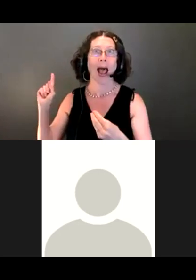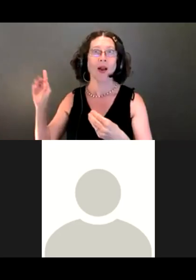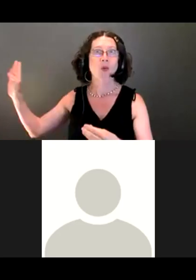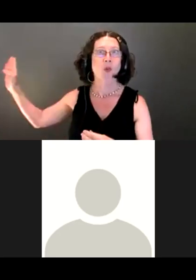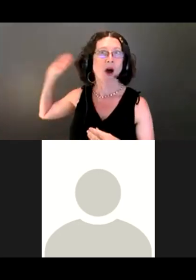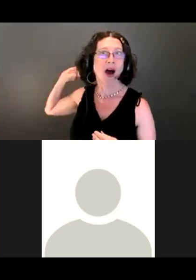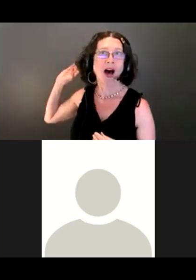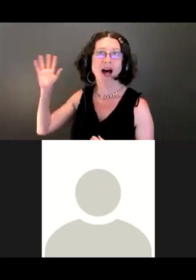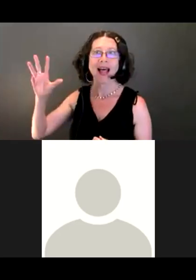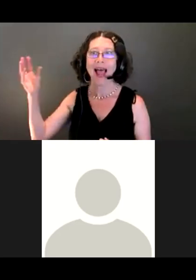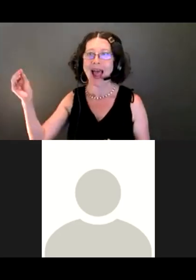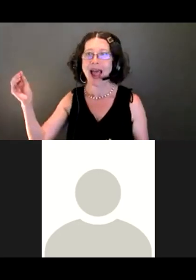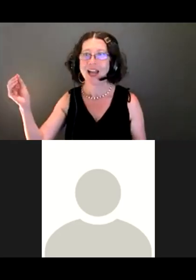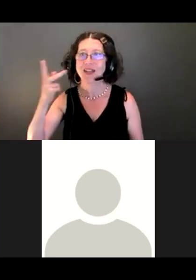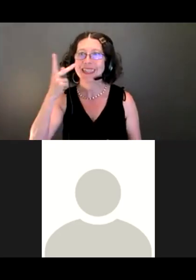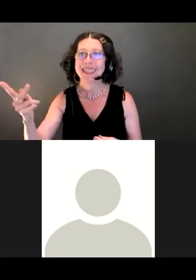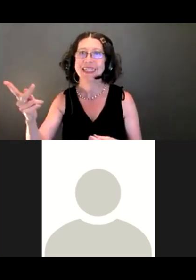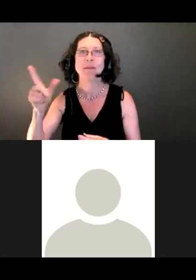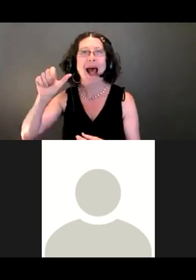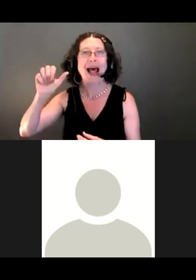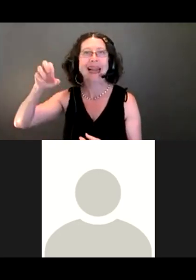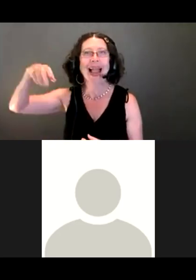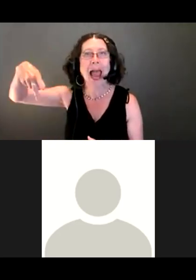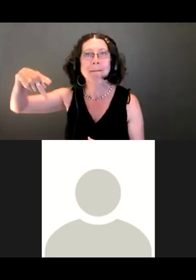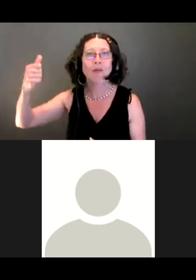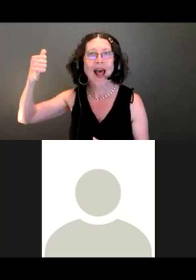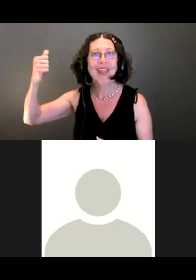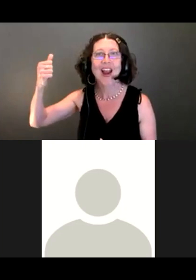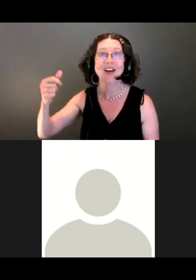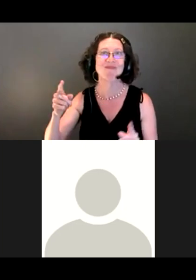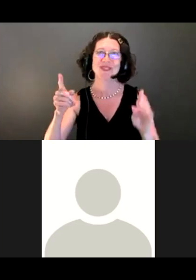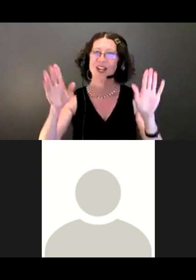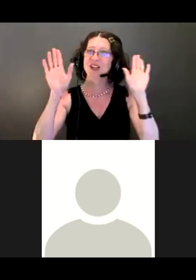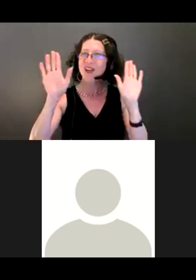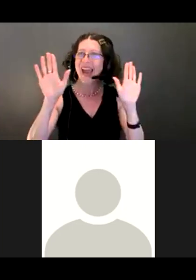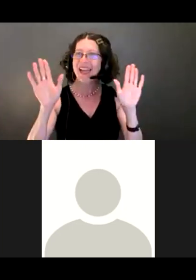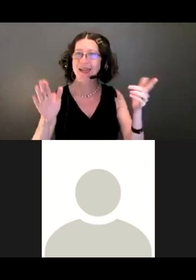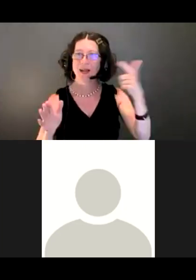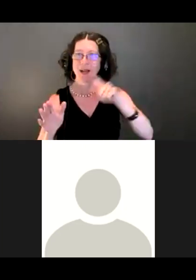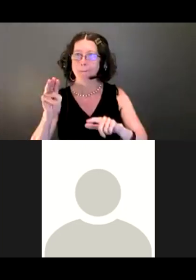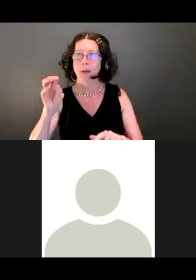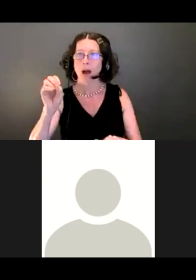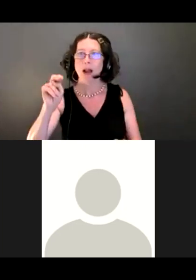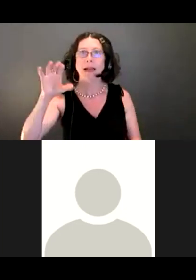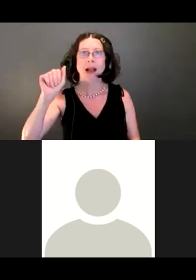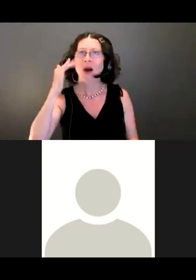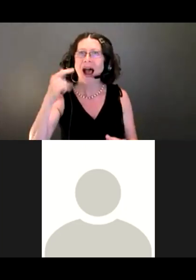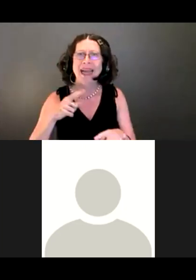you can see one lamp. Great. And I'm monMonica.